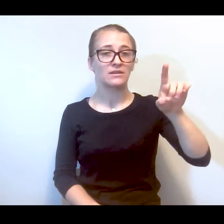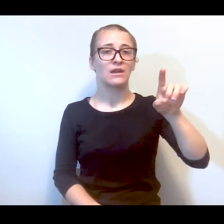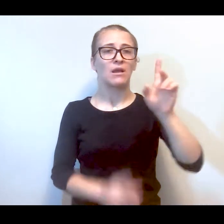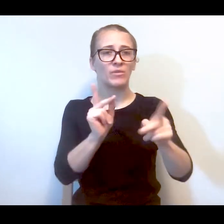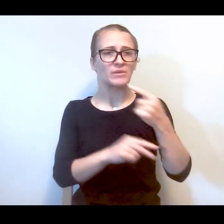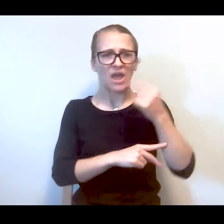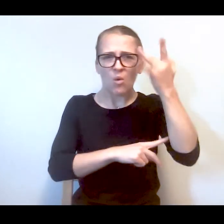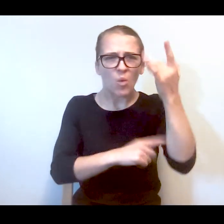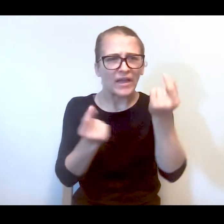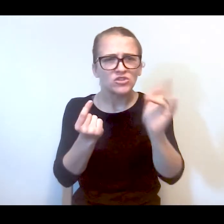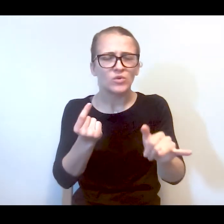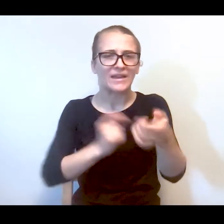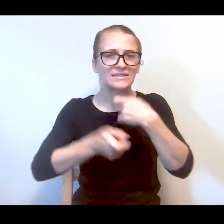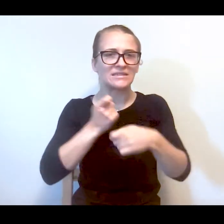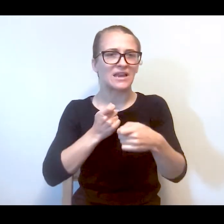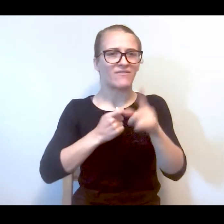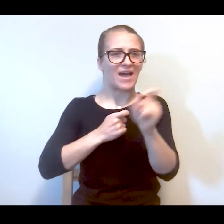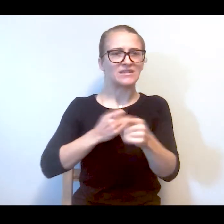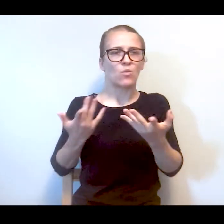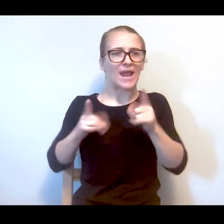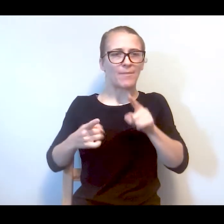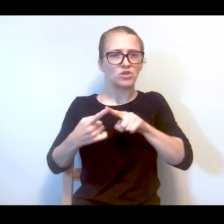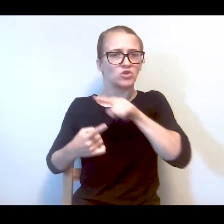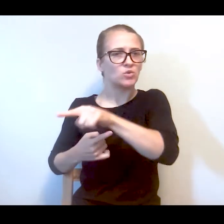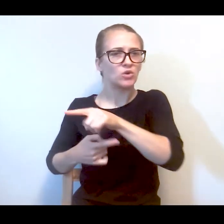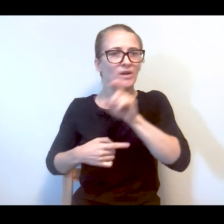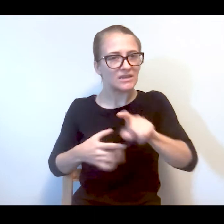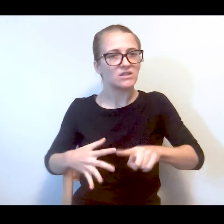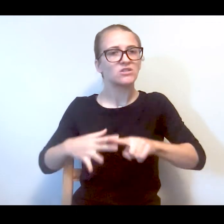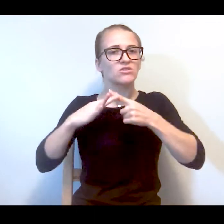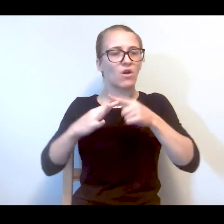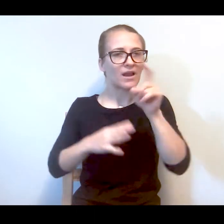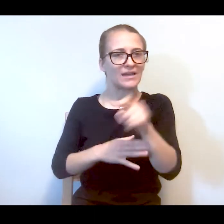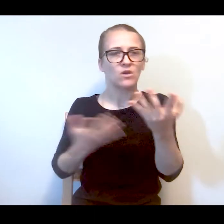do that instead of what happened to you. They need to start asking people what happened and start